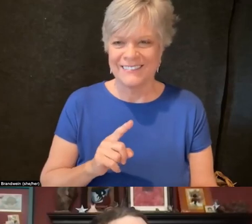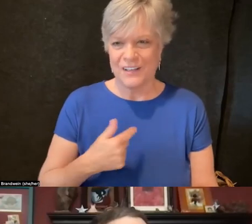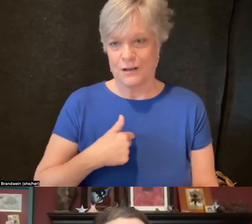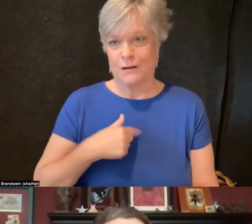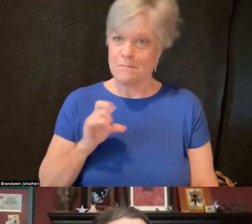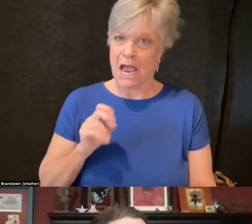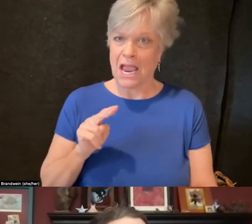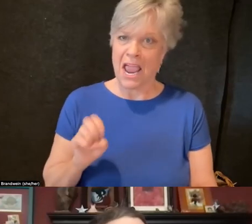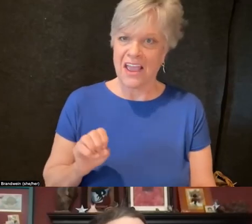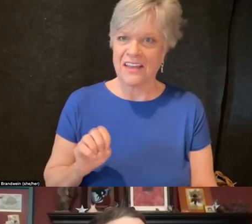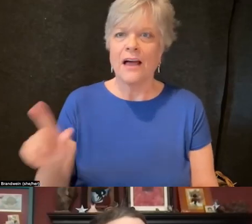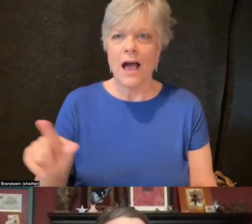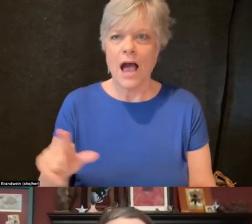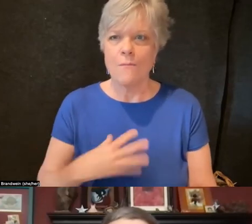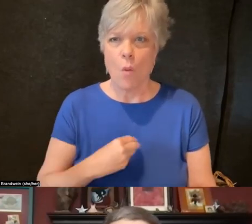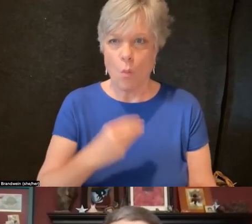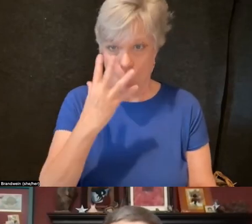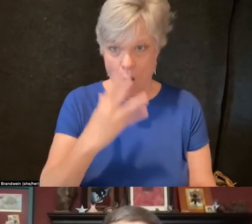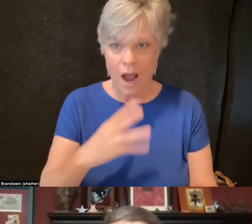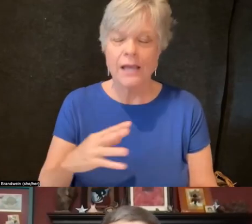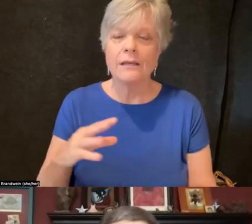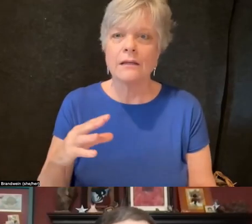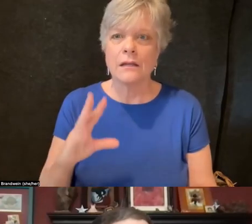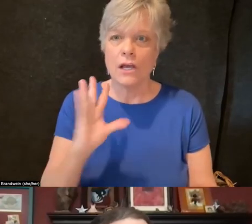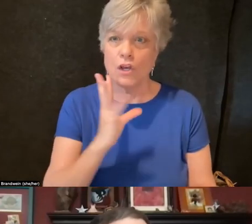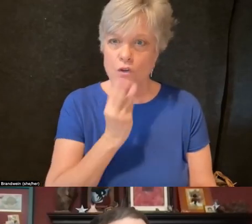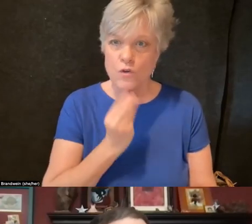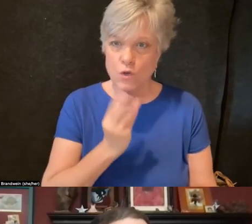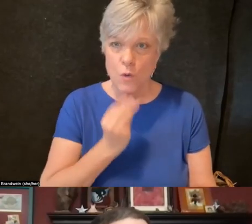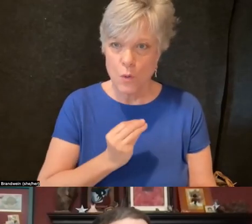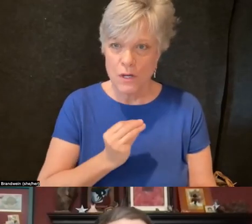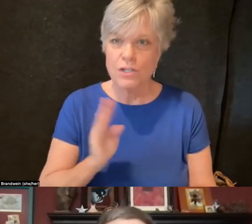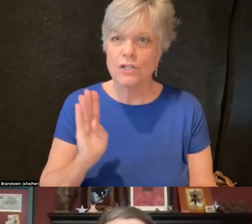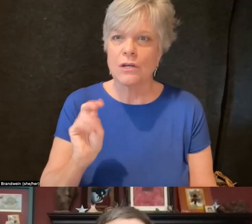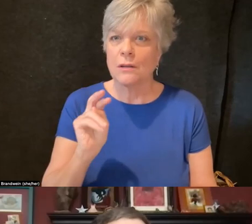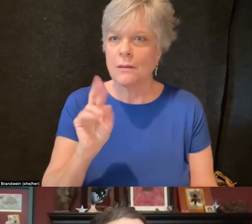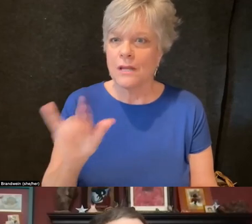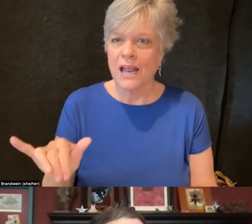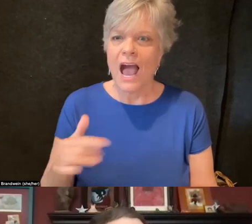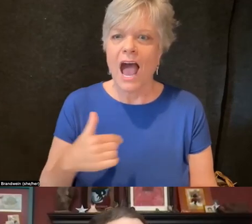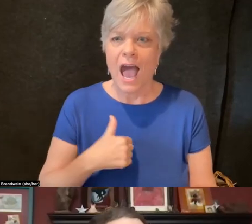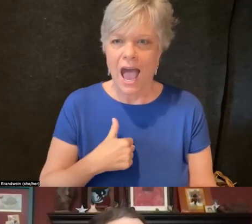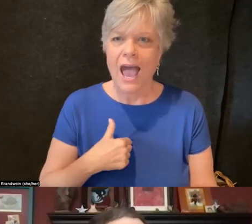I identify as neuroqueer, mad, and crip, and I'm an individual